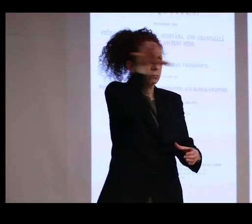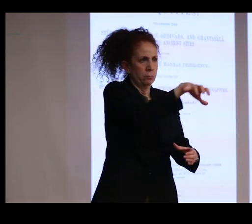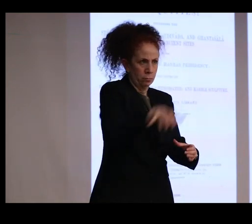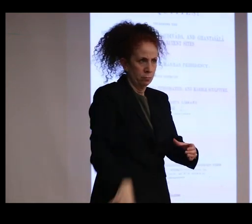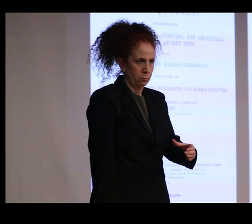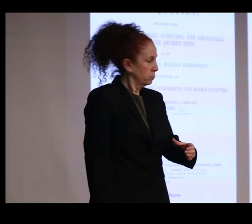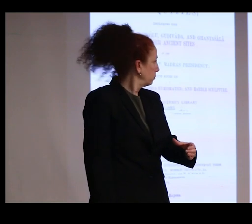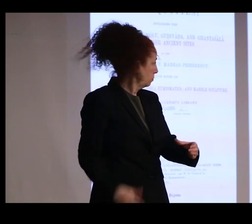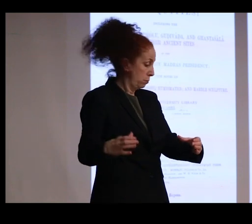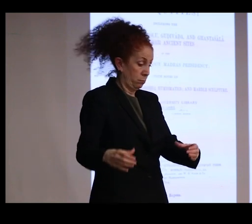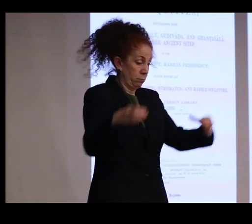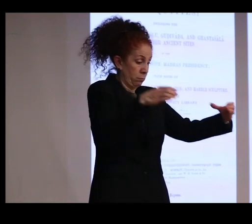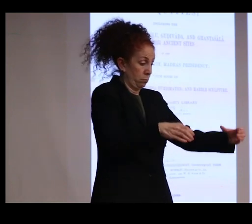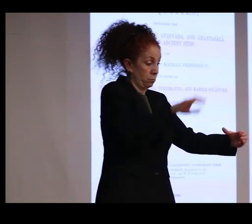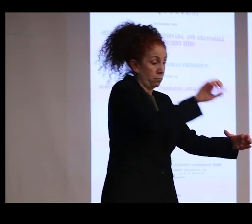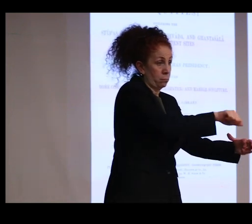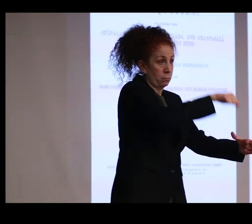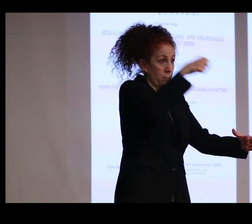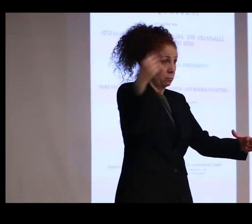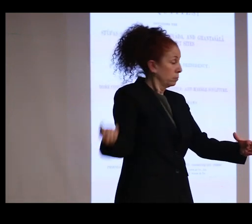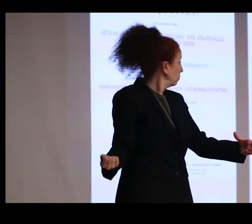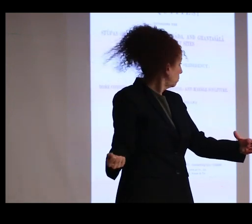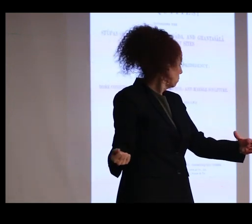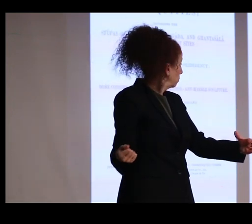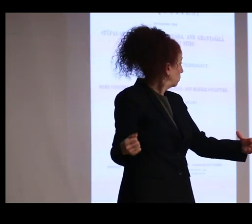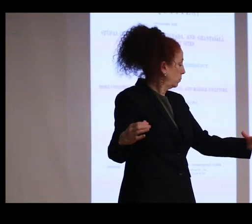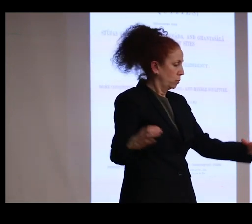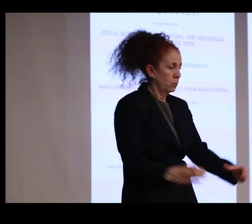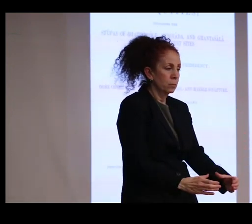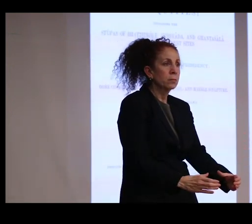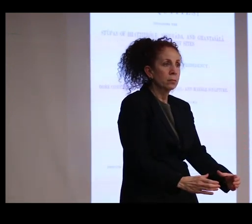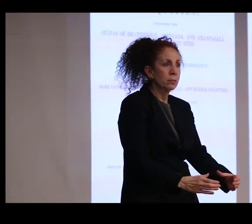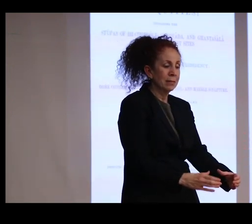And inside this crystal reliquary was a fragment of human bone, and that's